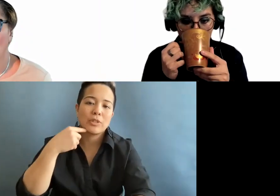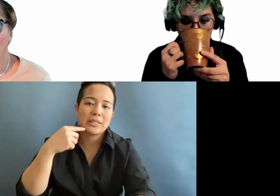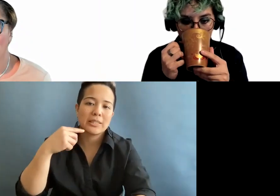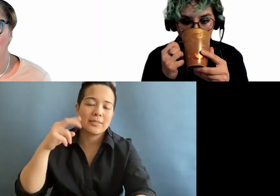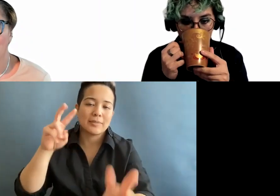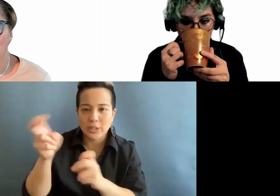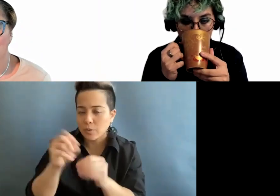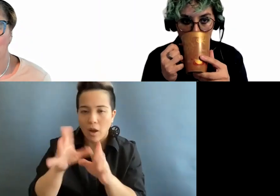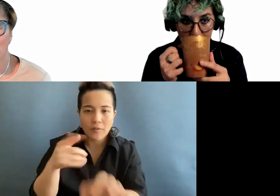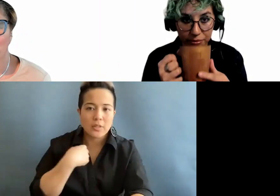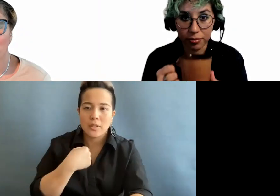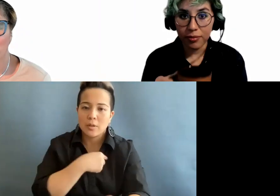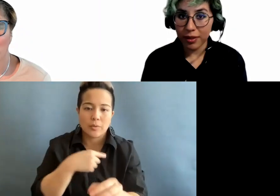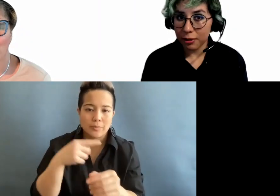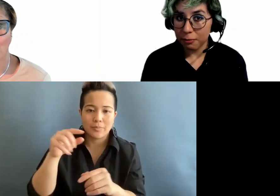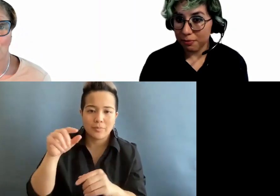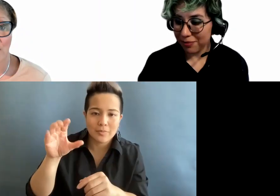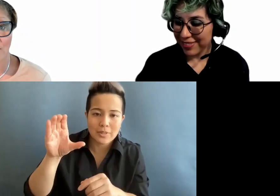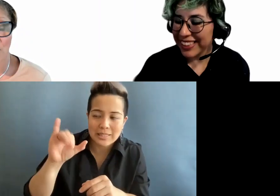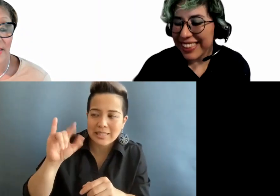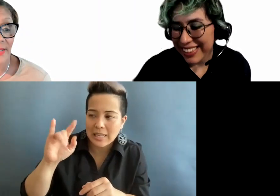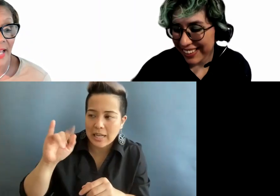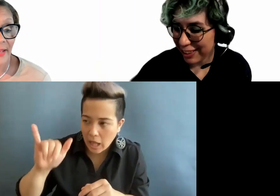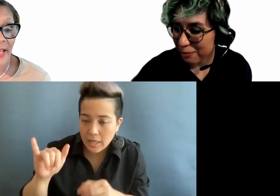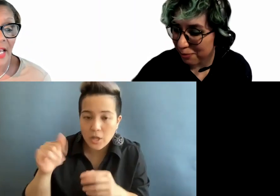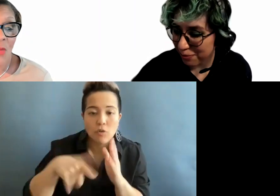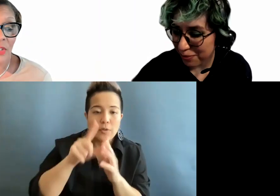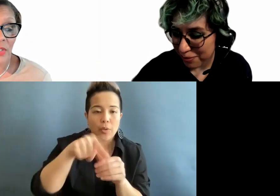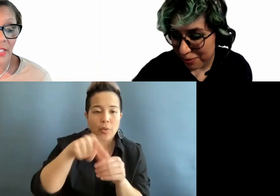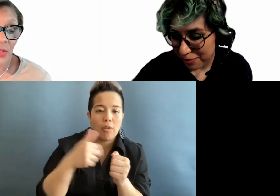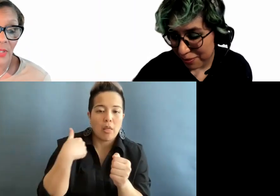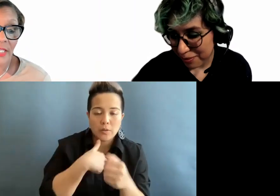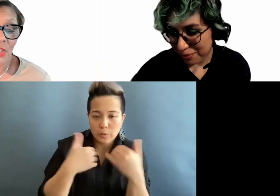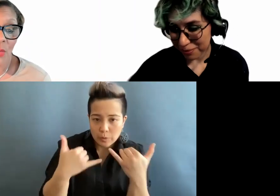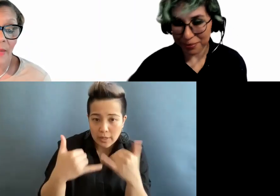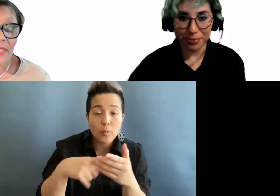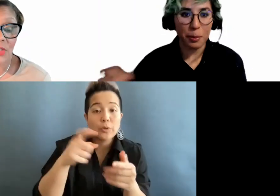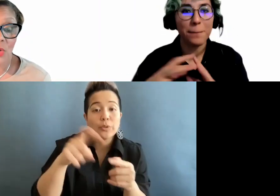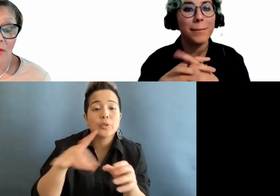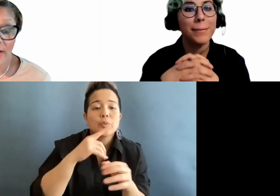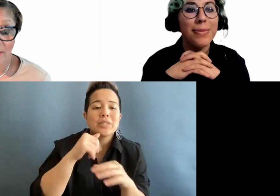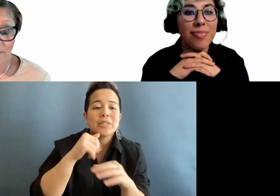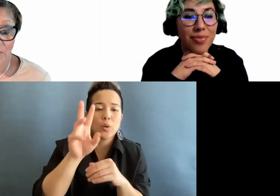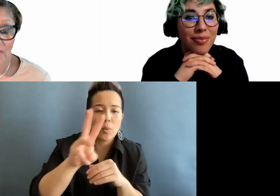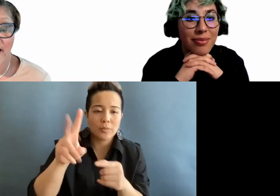we have been Citlali reviewed them with us today. What you need to do is send your website's URL to